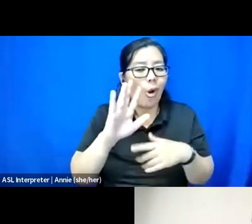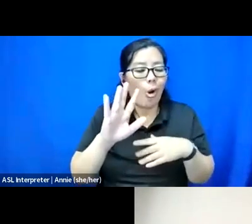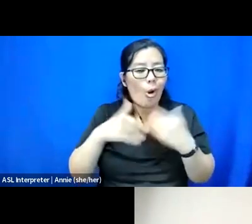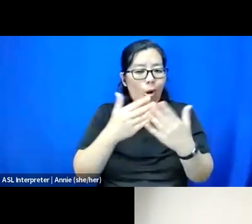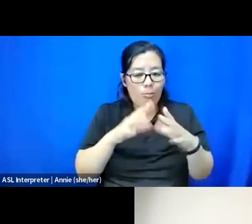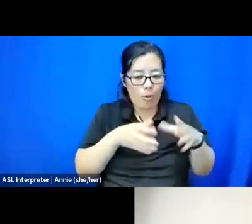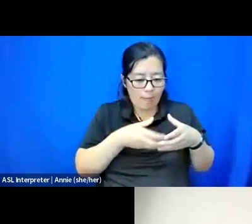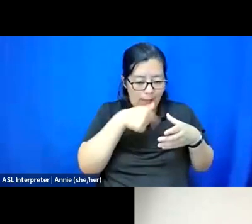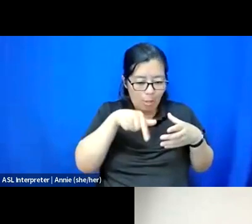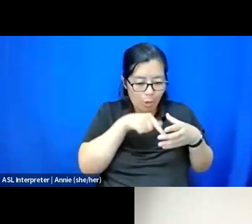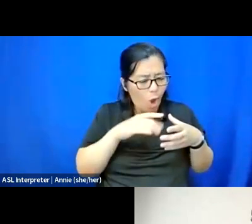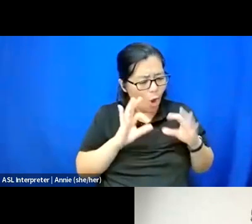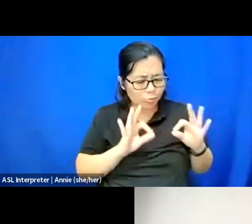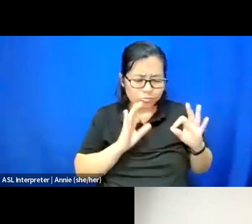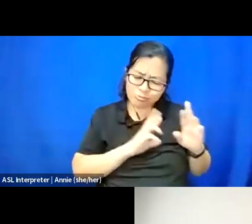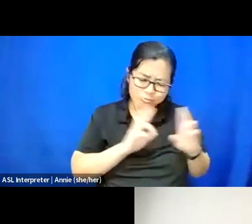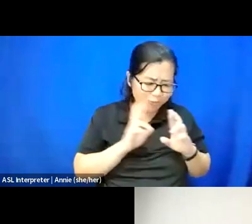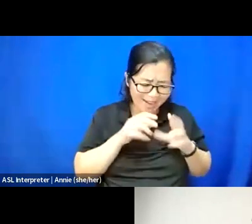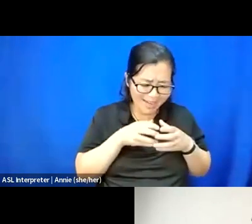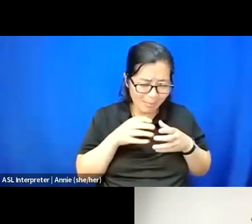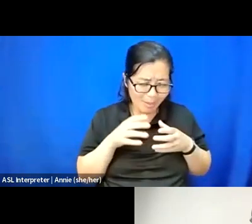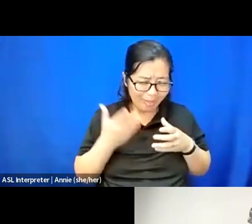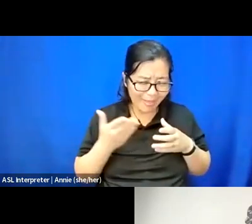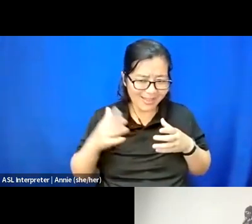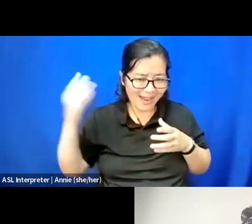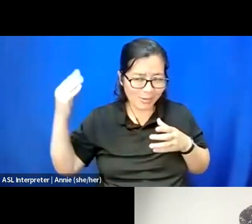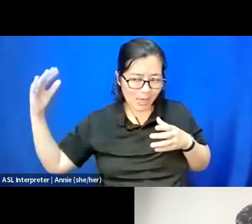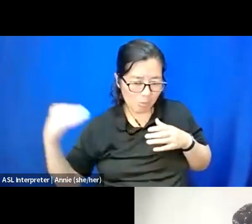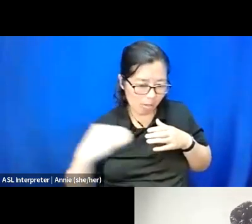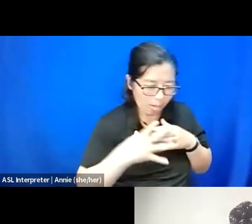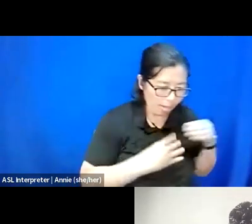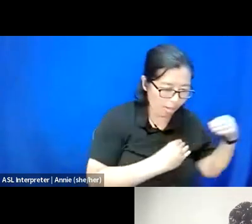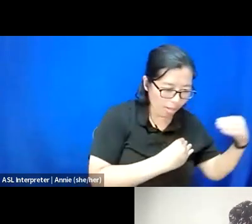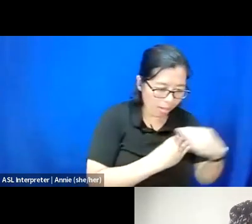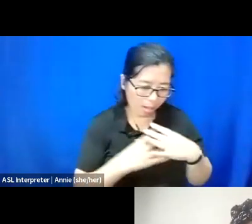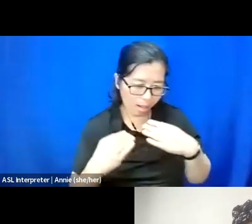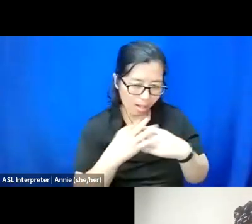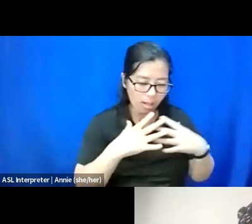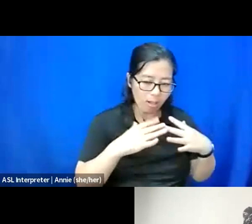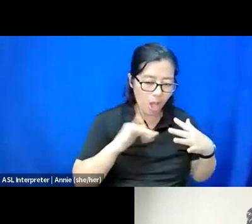There's going to be things that you think you're nested inside of that are secure that will all of a sudden be like, nope, that's not so secure.